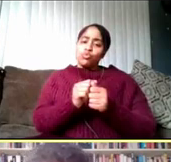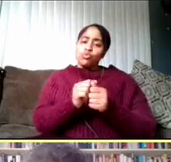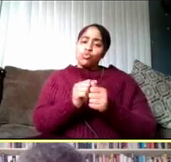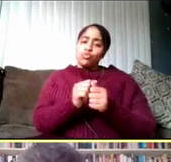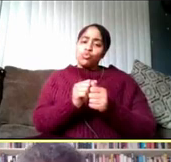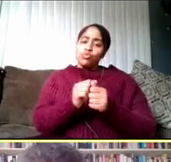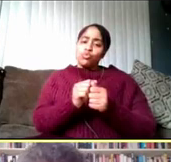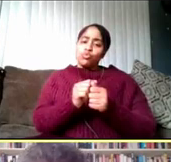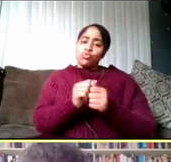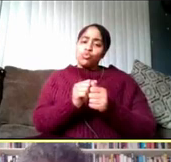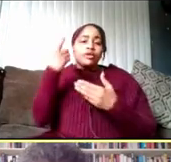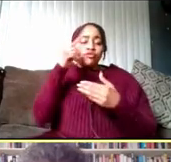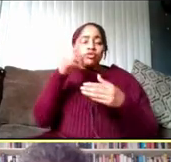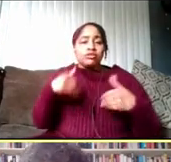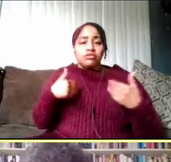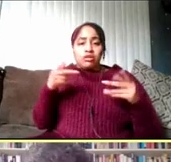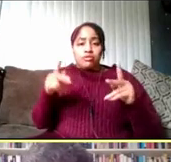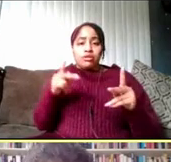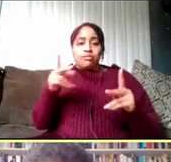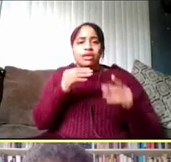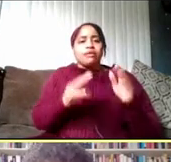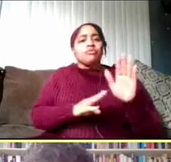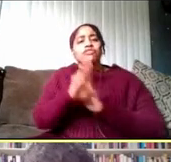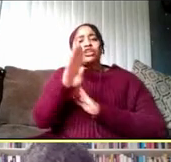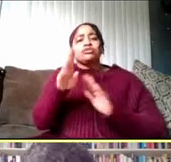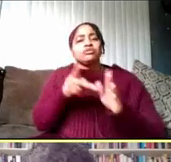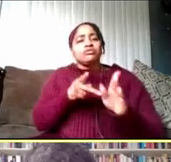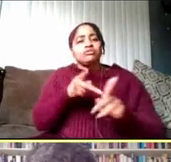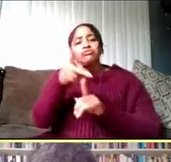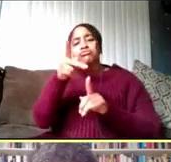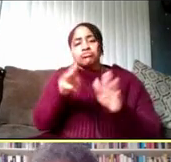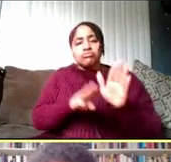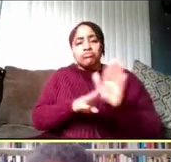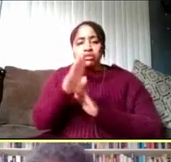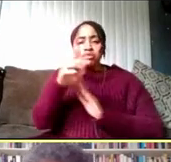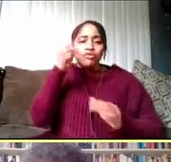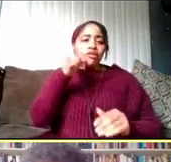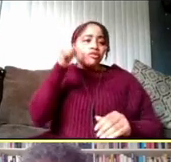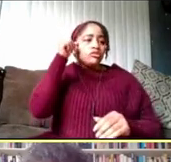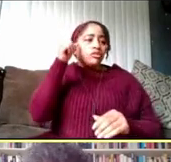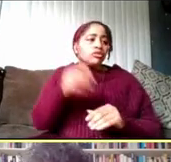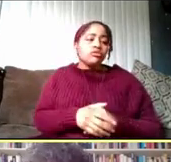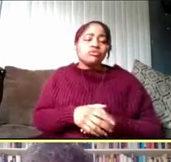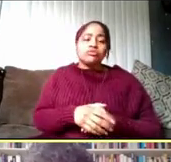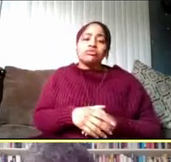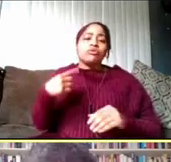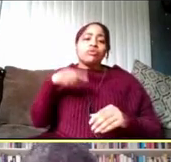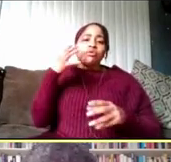and professional development opportunities for adults. So we will be making some additional announcements